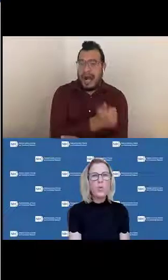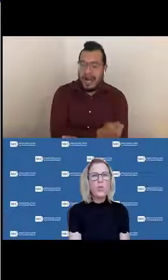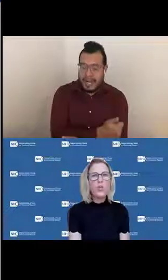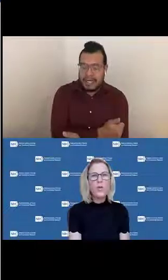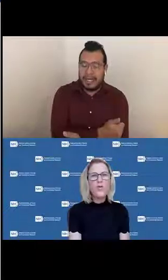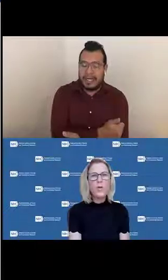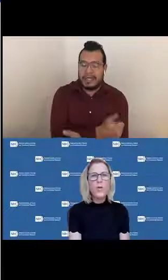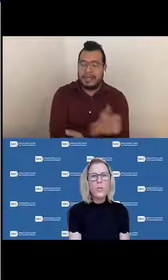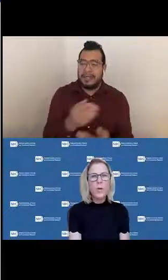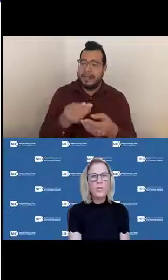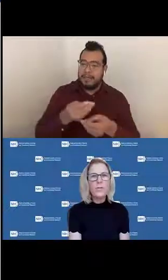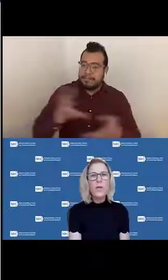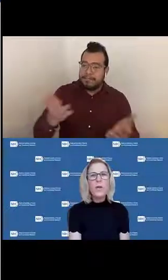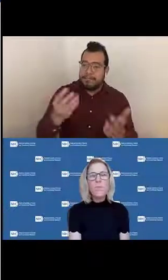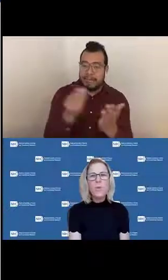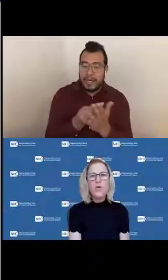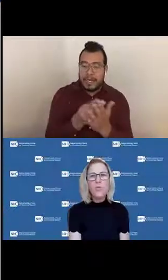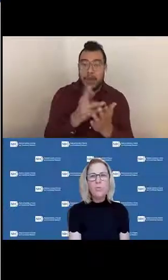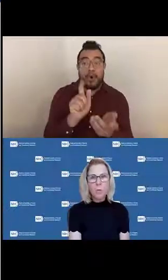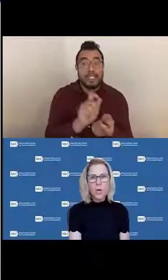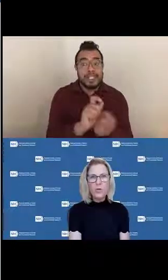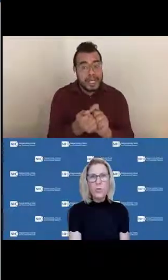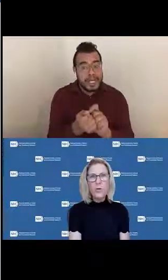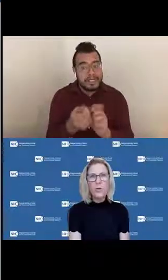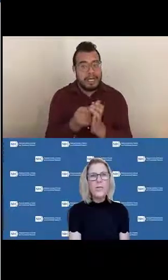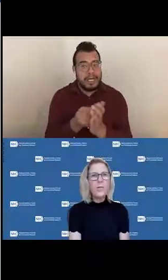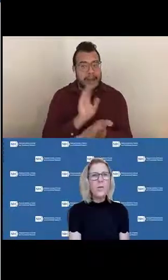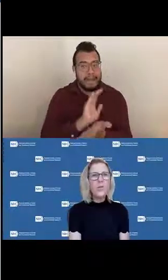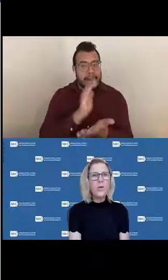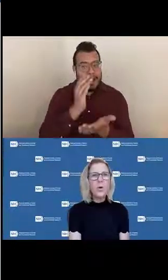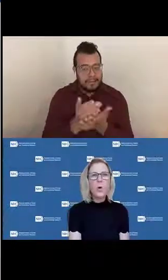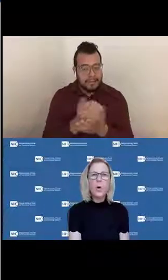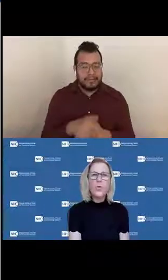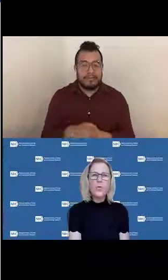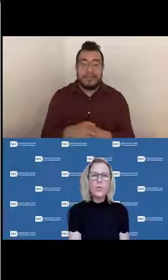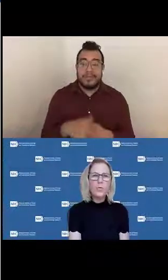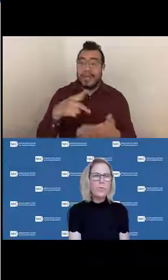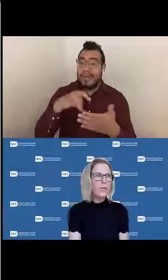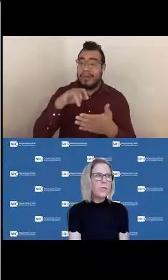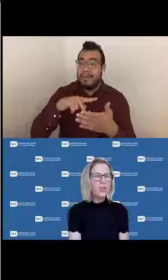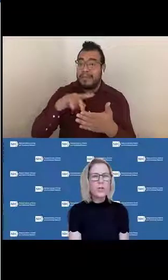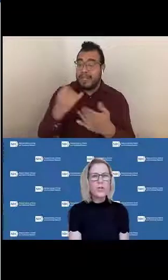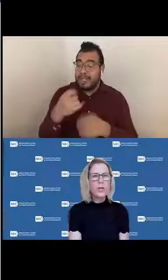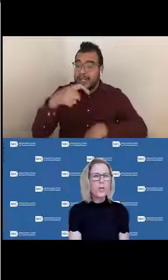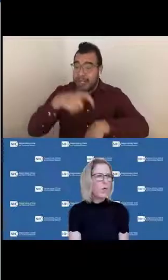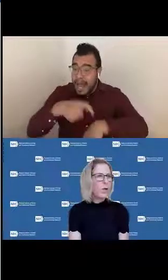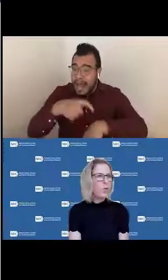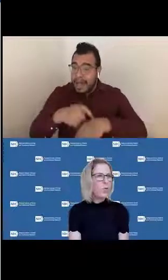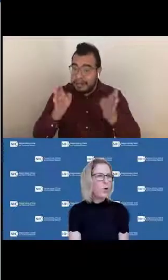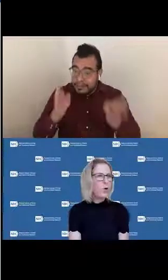or to change funding amounts, budget, project period dates or other terms and conditions on the grant award.